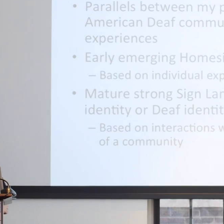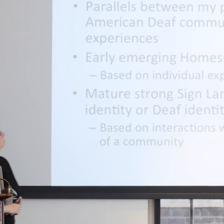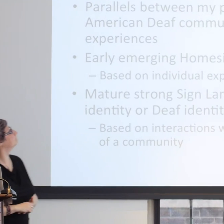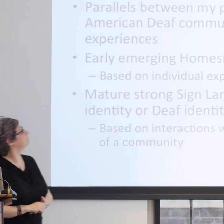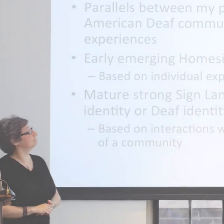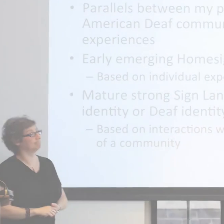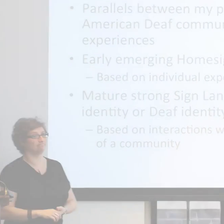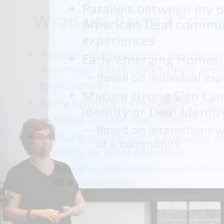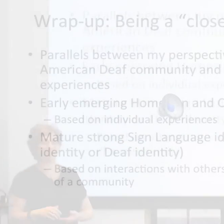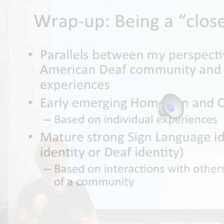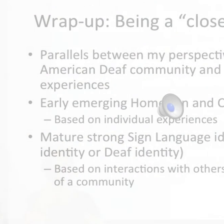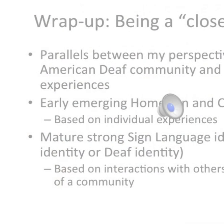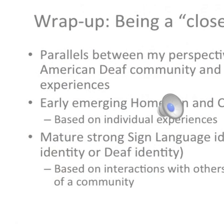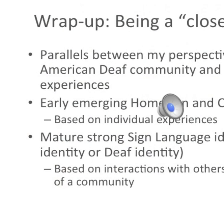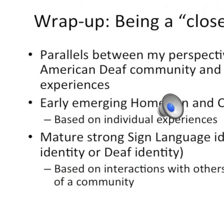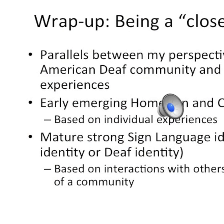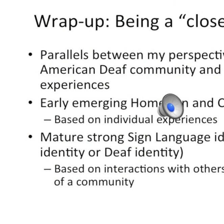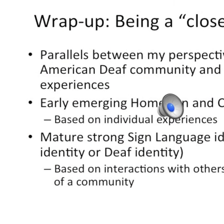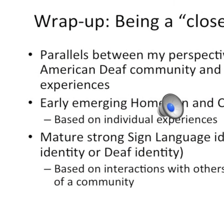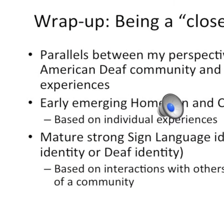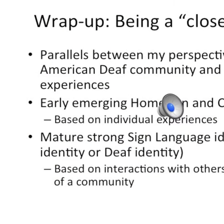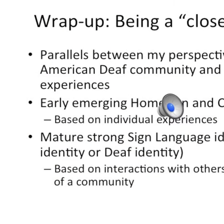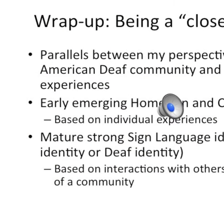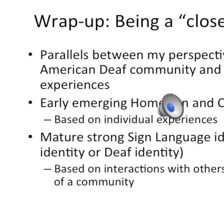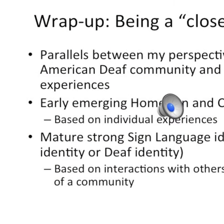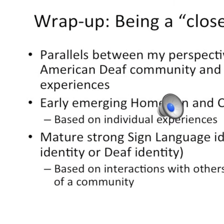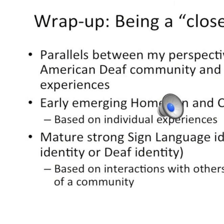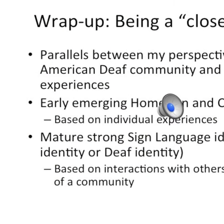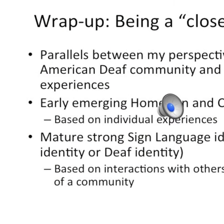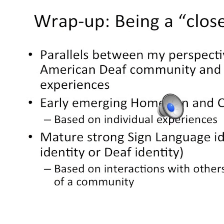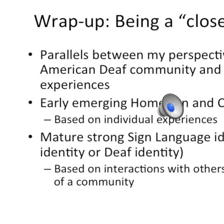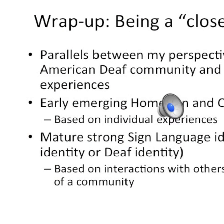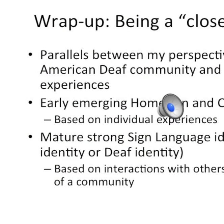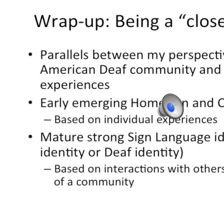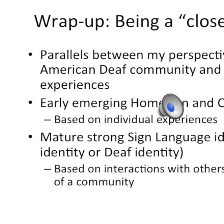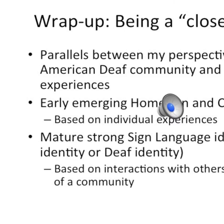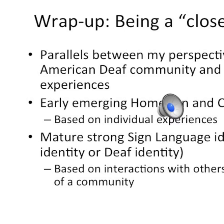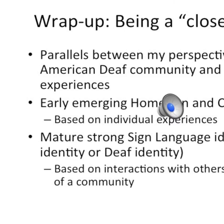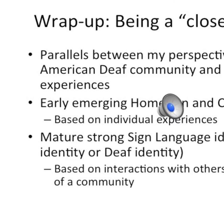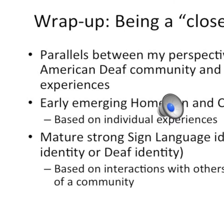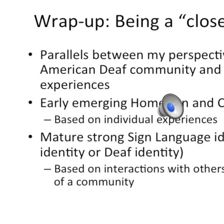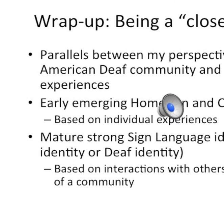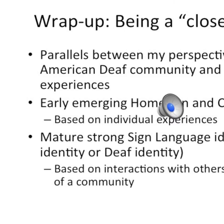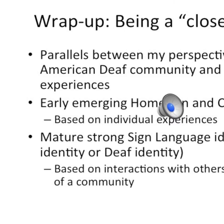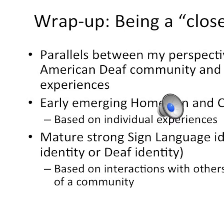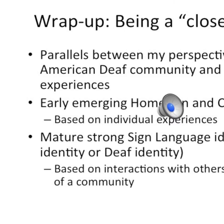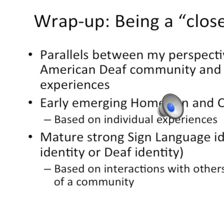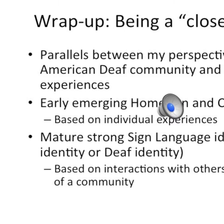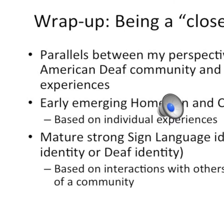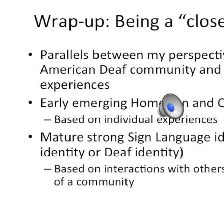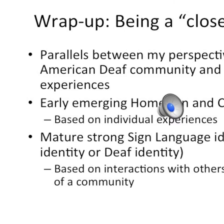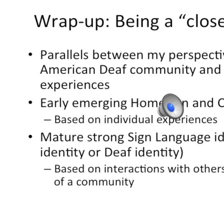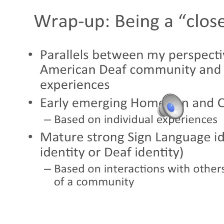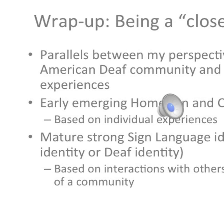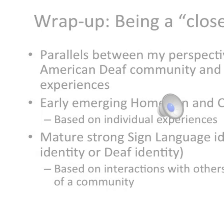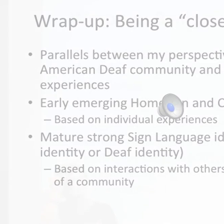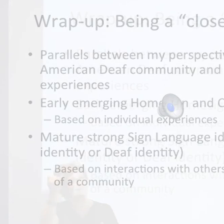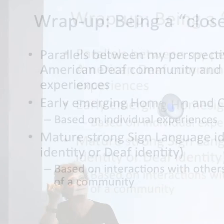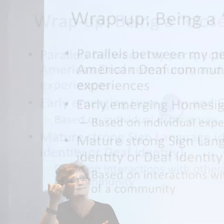I would like to show you a few examples of those visible and accessible aspects of Nicaraguan culture.